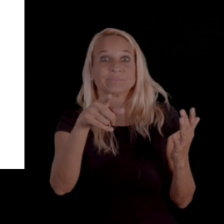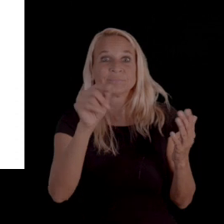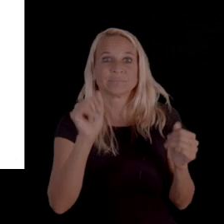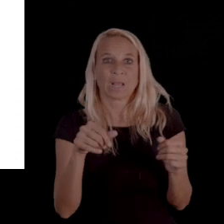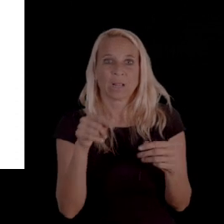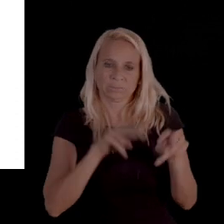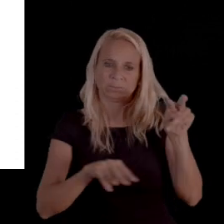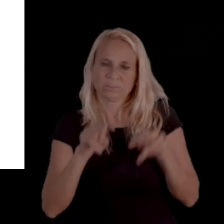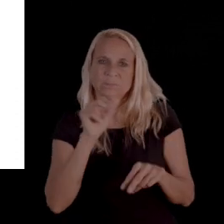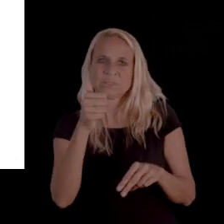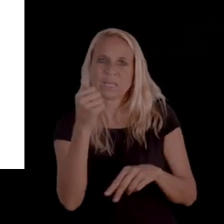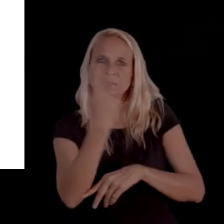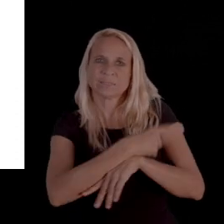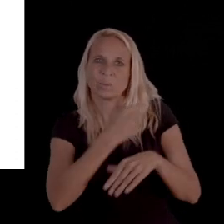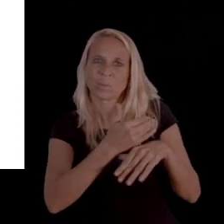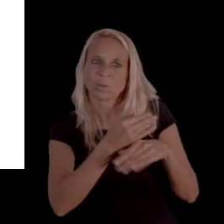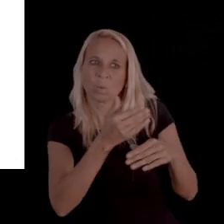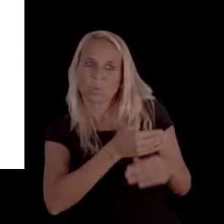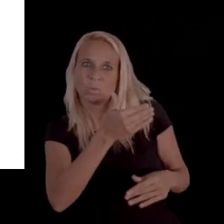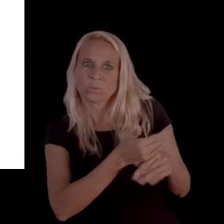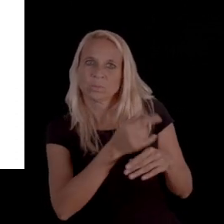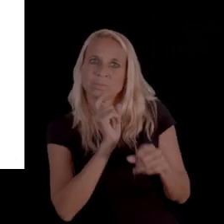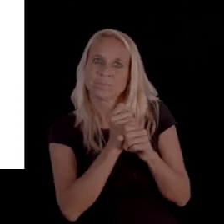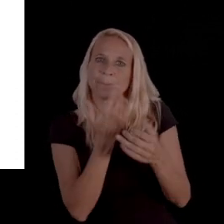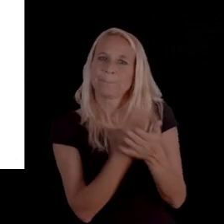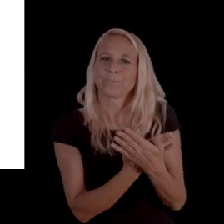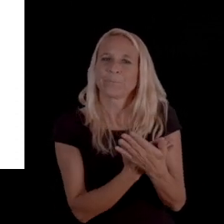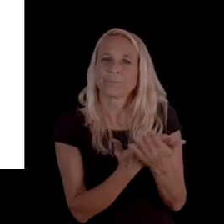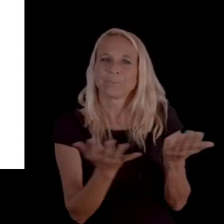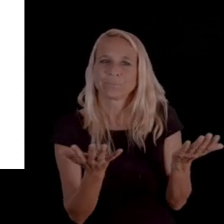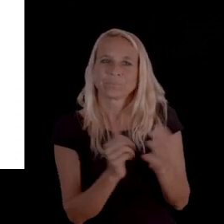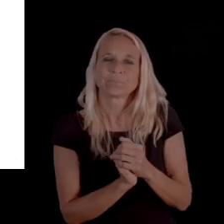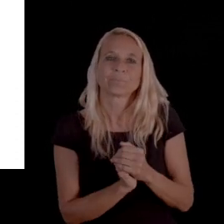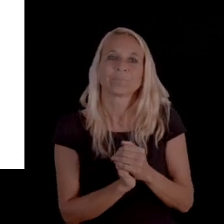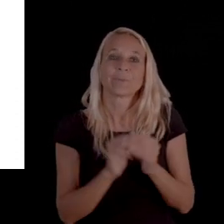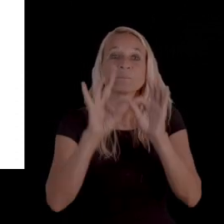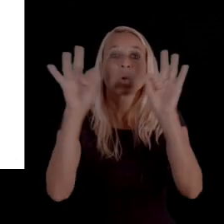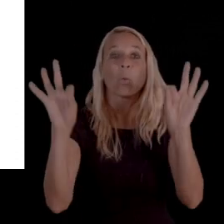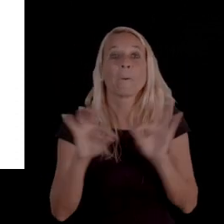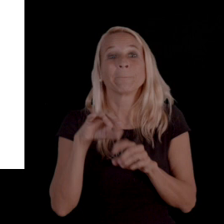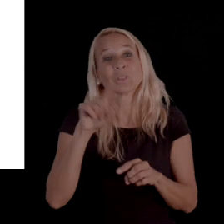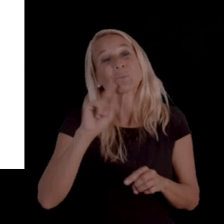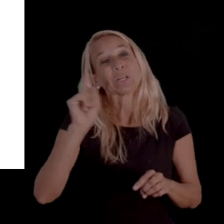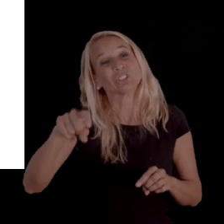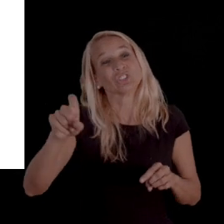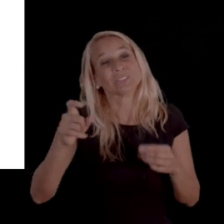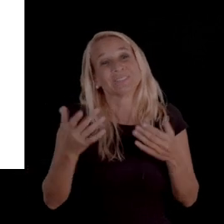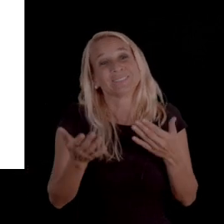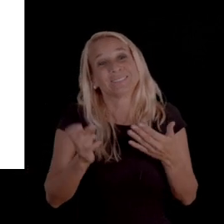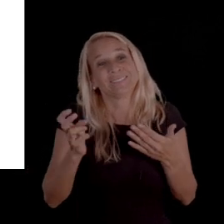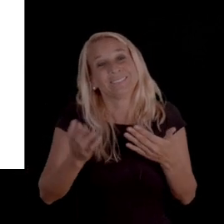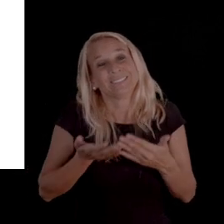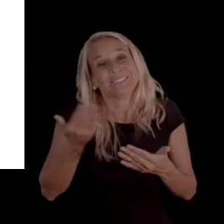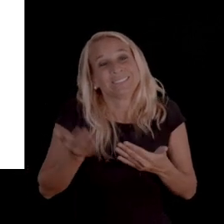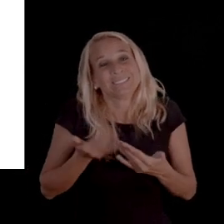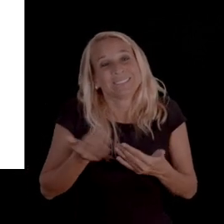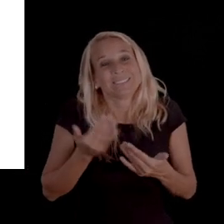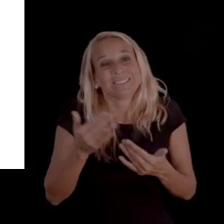so you, yourself, can monitor your 10-day window. But there are forms that are supposed to make it easy.